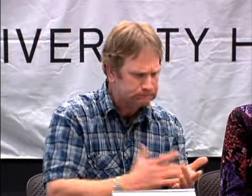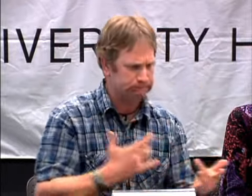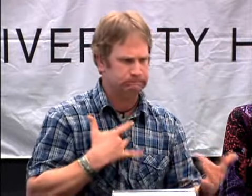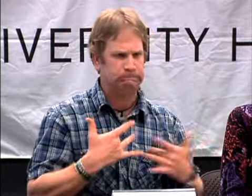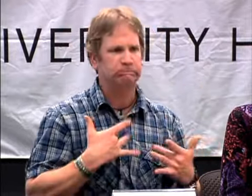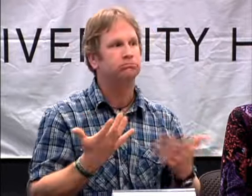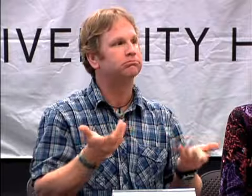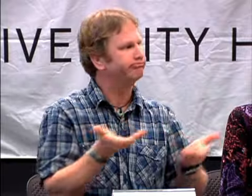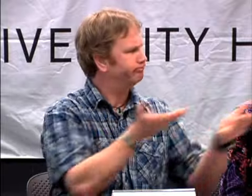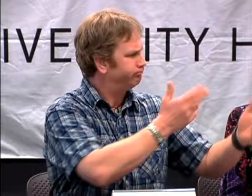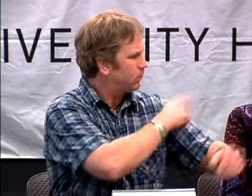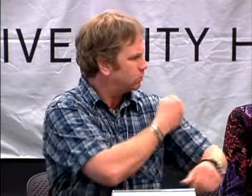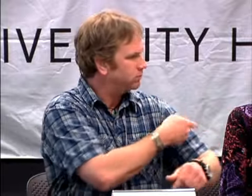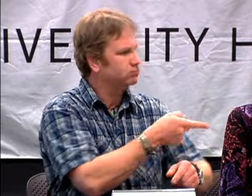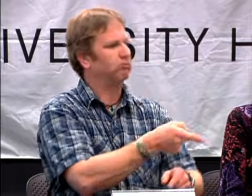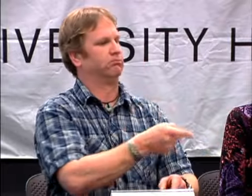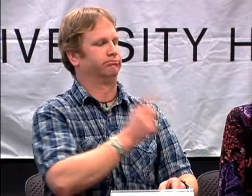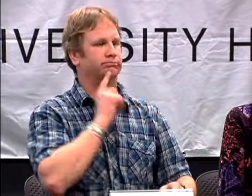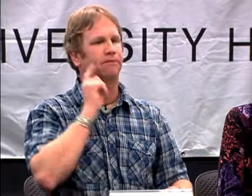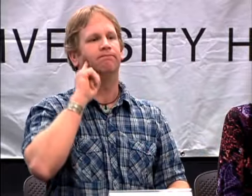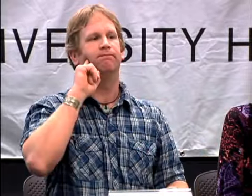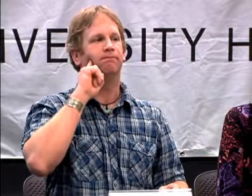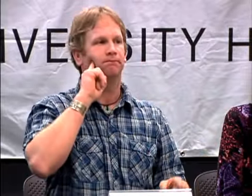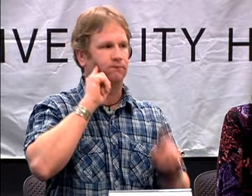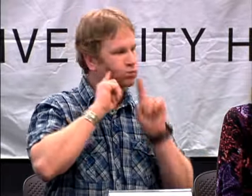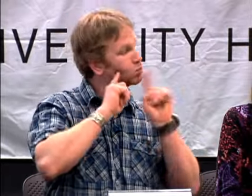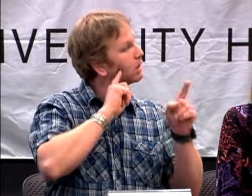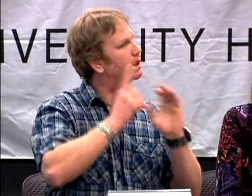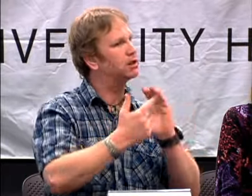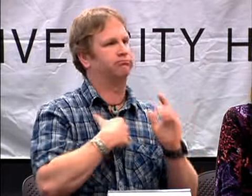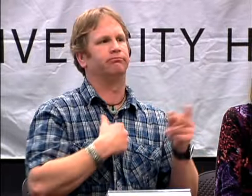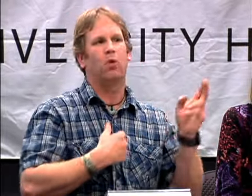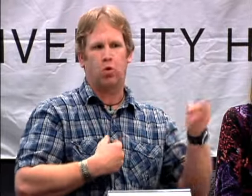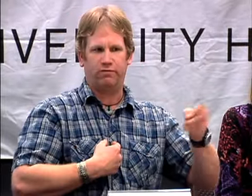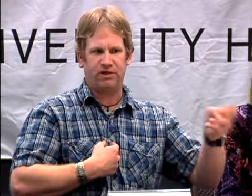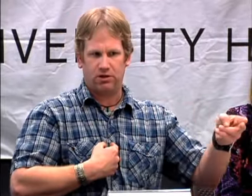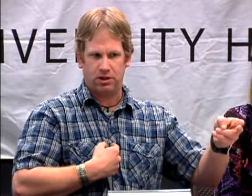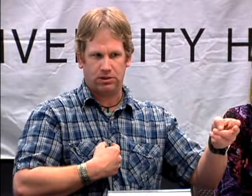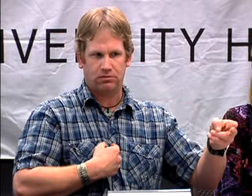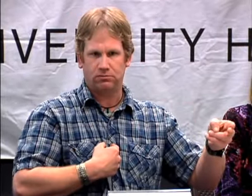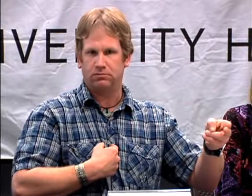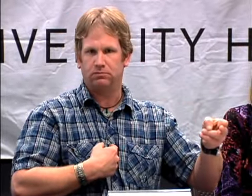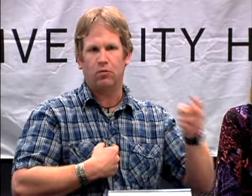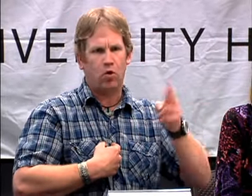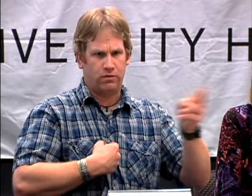WOULD TRY TO CLAP TO WAKE ME UP. THEY FOUND OUT I WAS DEAF BUT REALLY